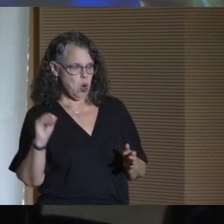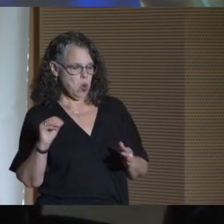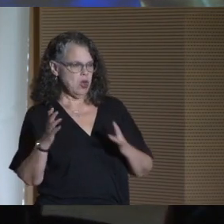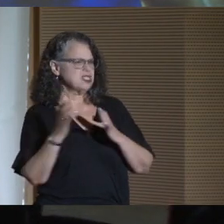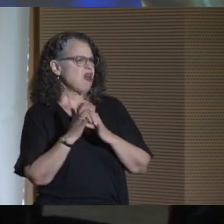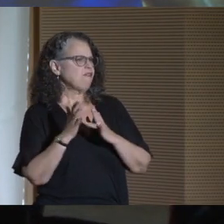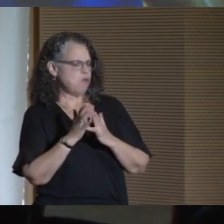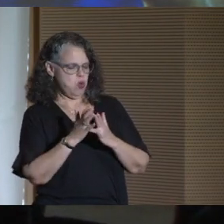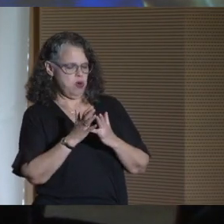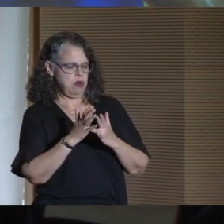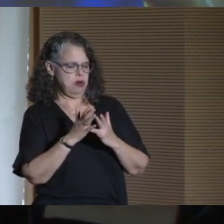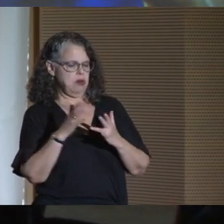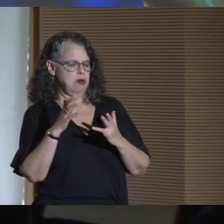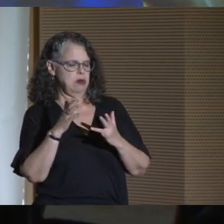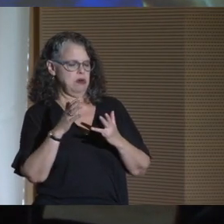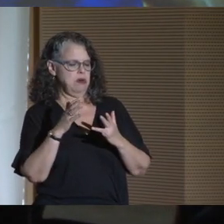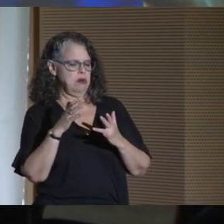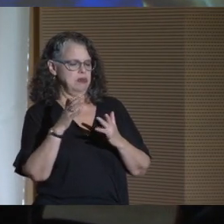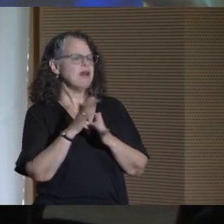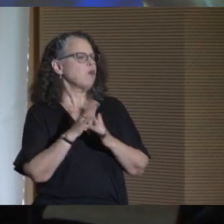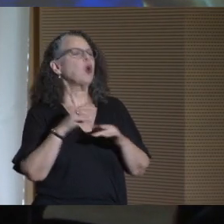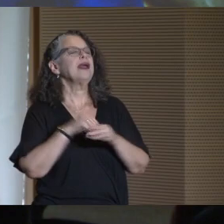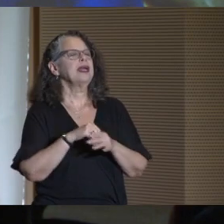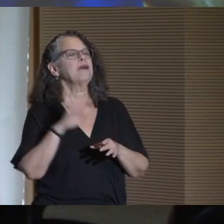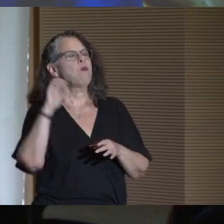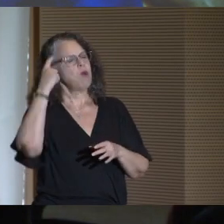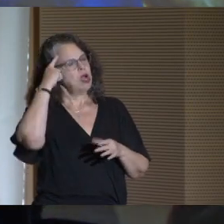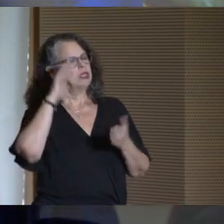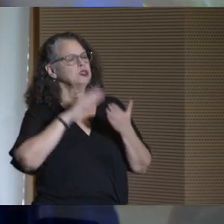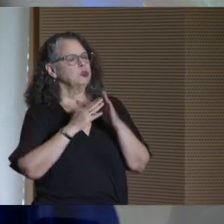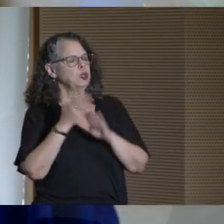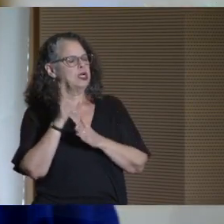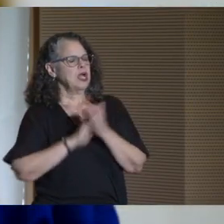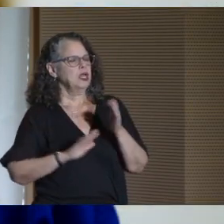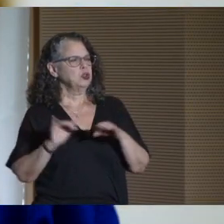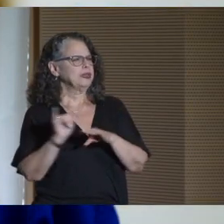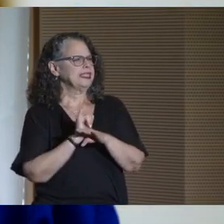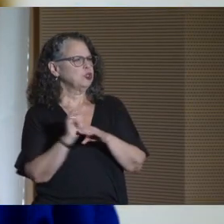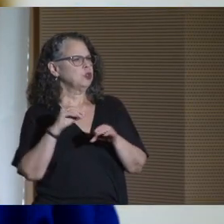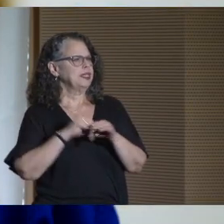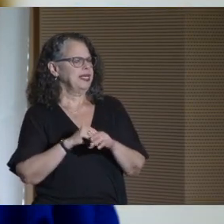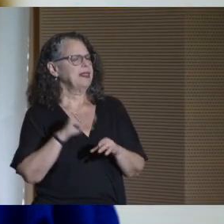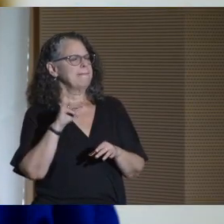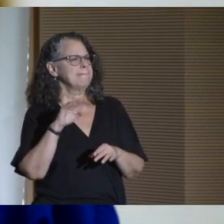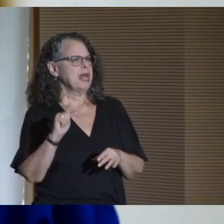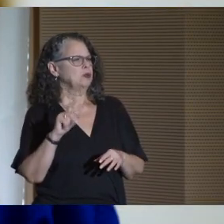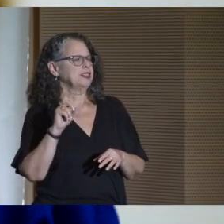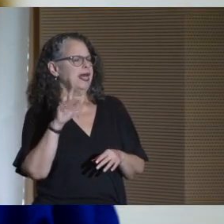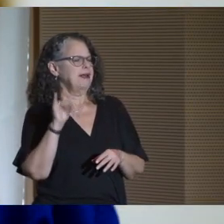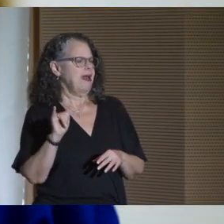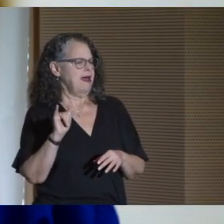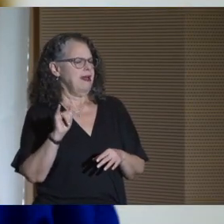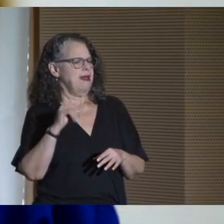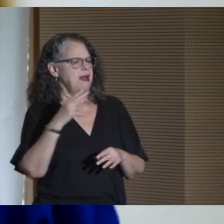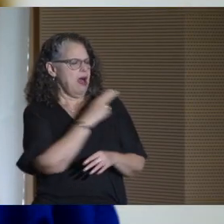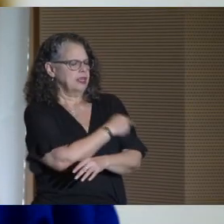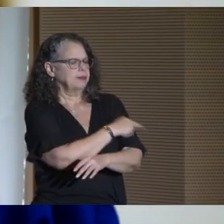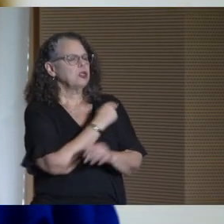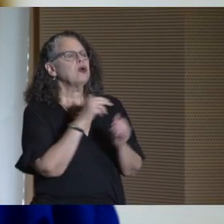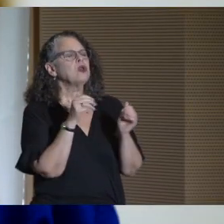a sophomore at Bronx Community College who interned at Mount Sinai Hospital through the Spring Forward Initiative.